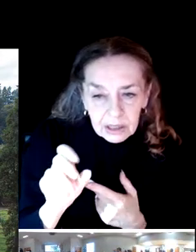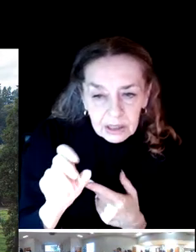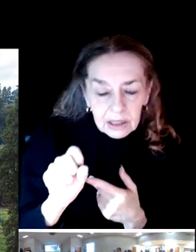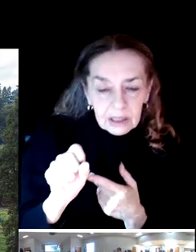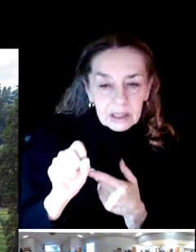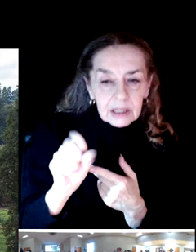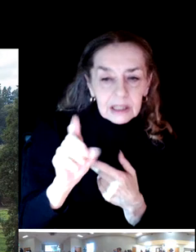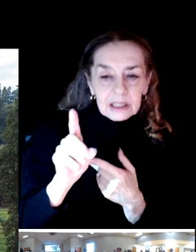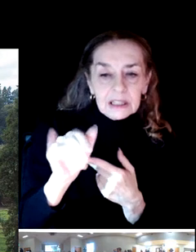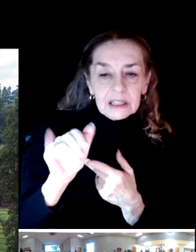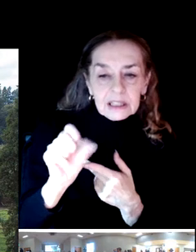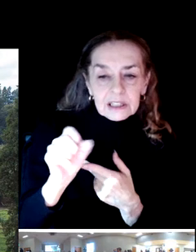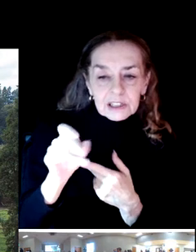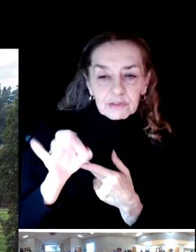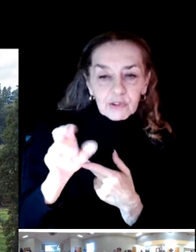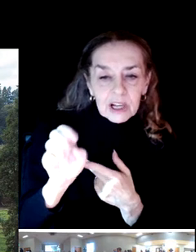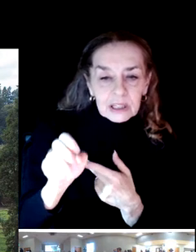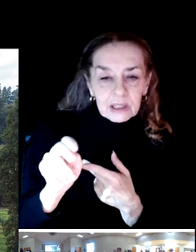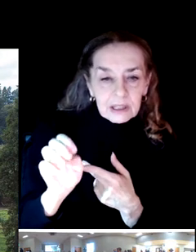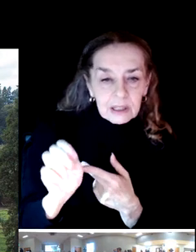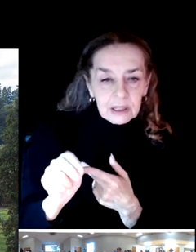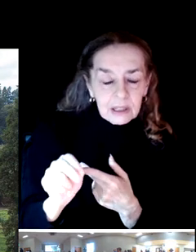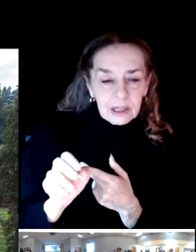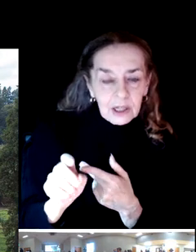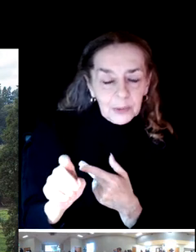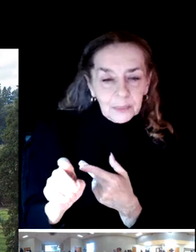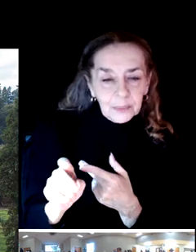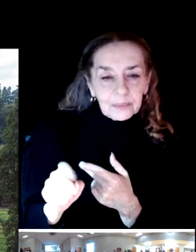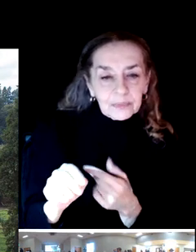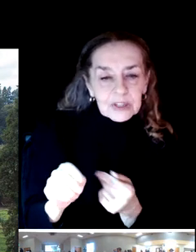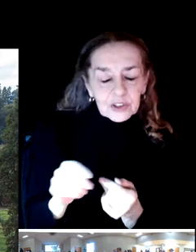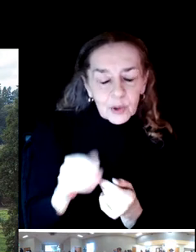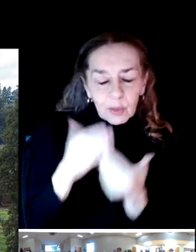And a special welcome to everybody out in the virtual meeting.